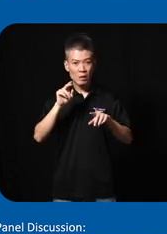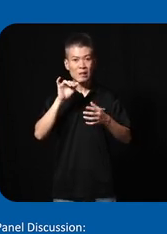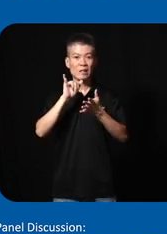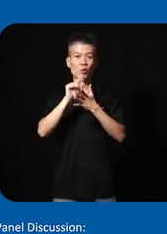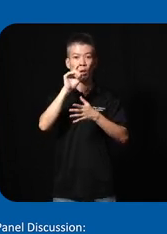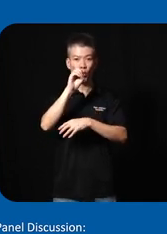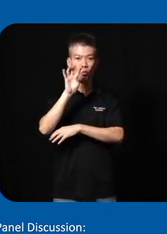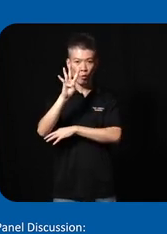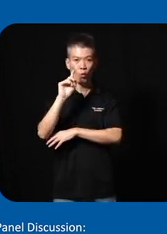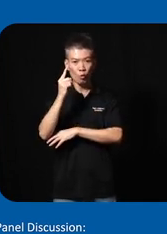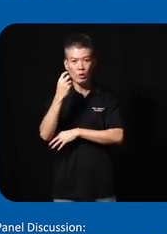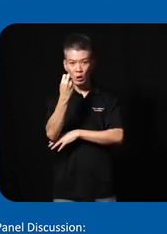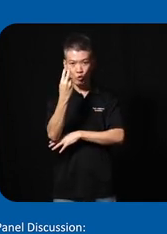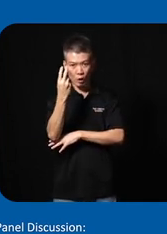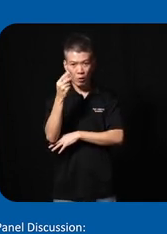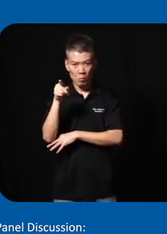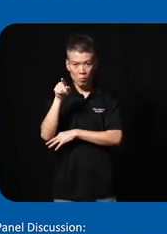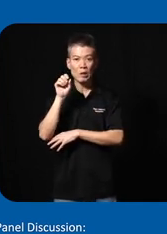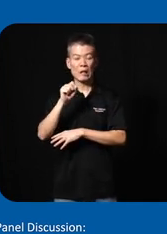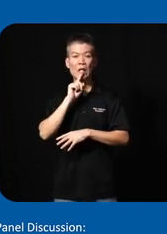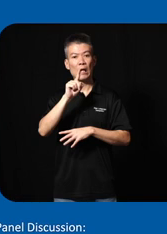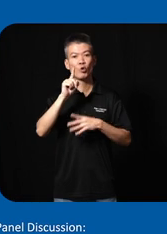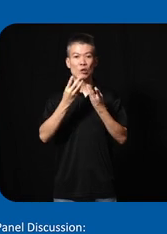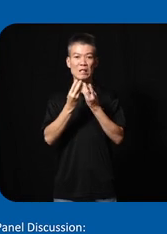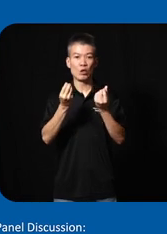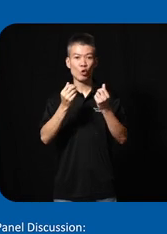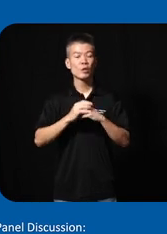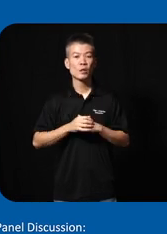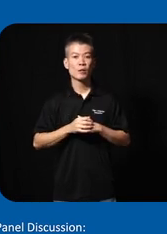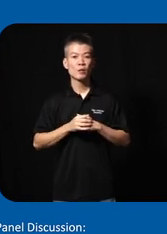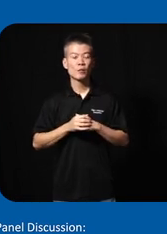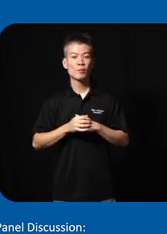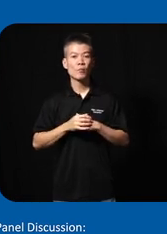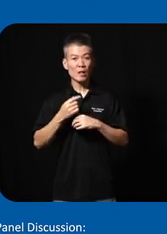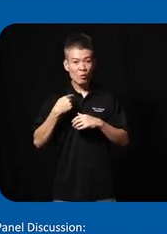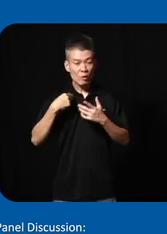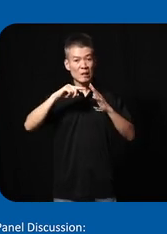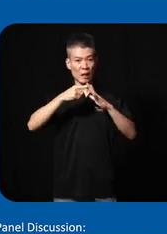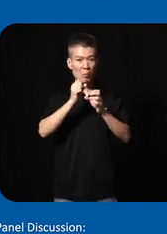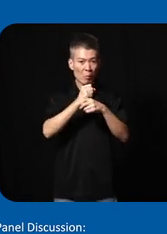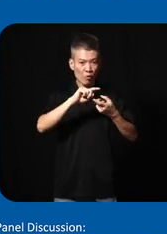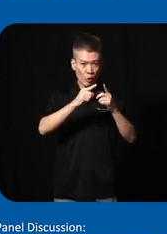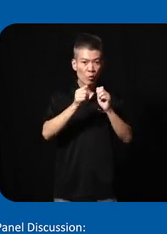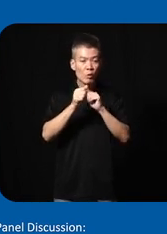104 only 12 of them were actual Solutions and we started to make friends with people in the